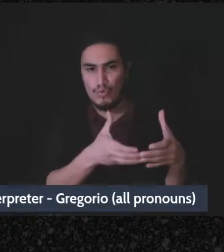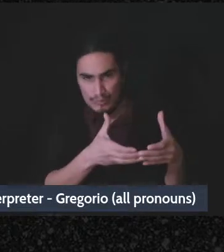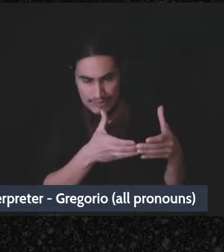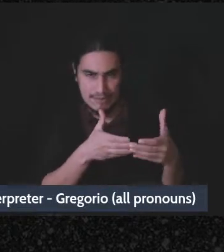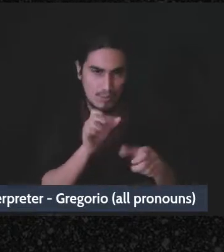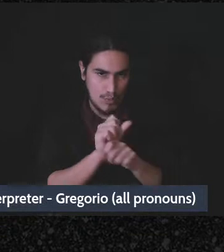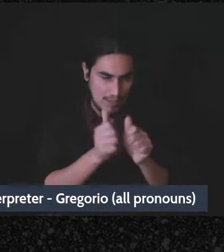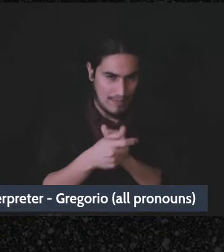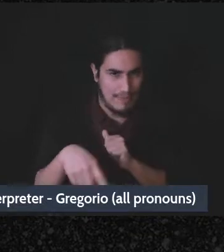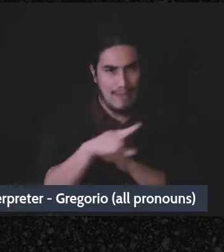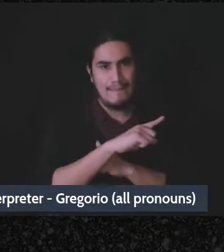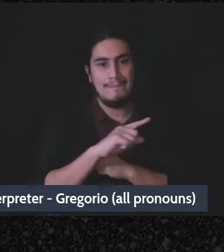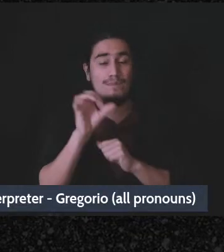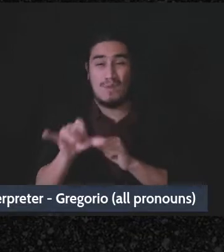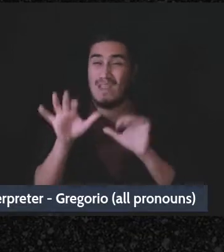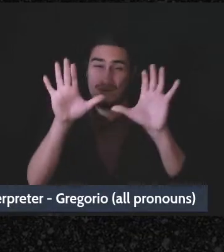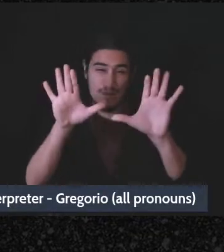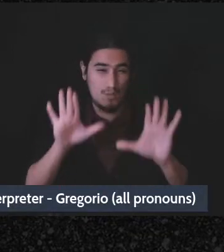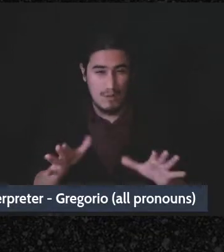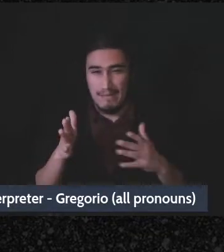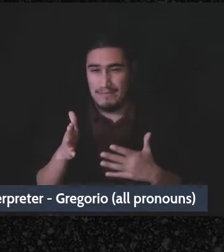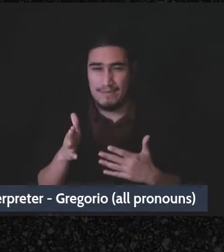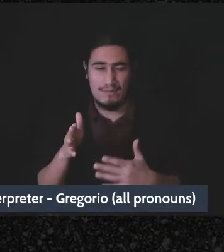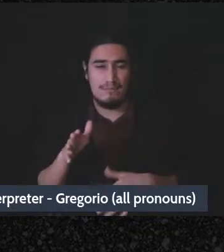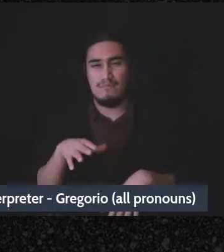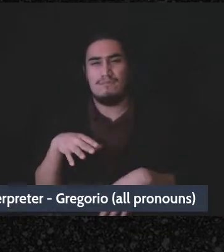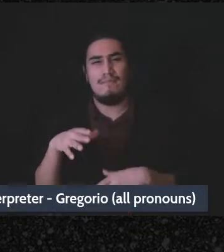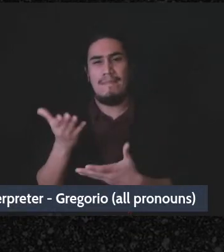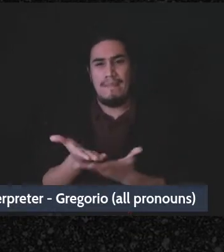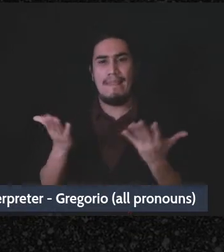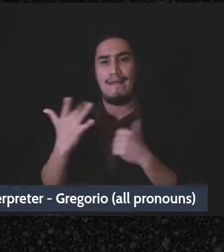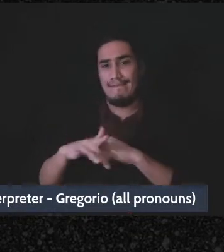And that's a great sort of “mission-aligned fit” in in some cases, at least.